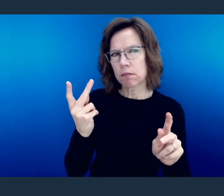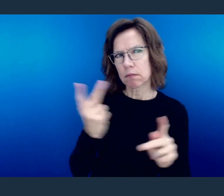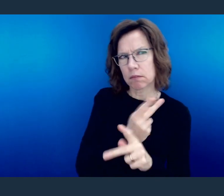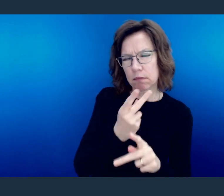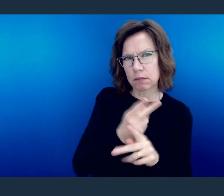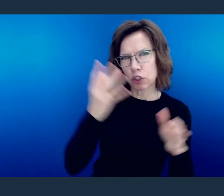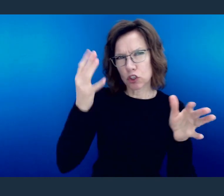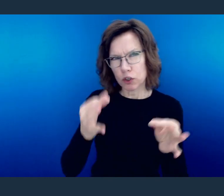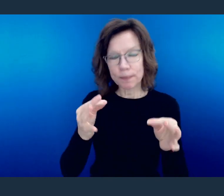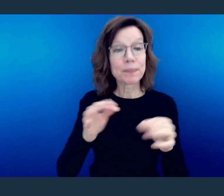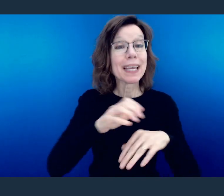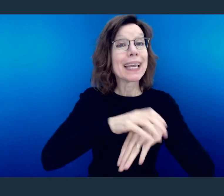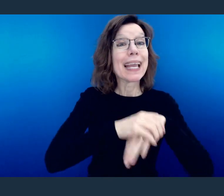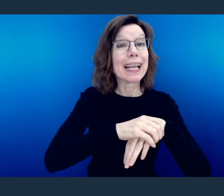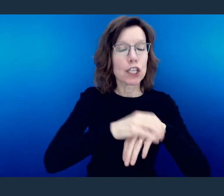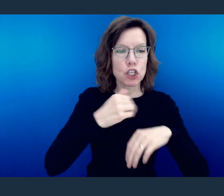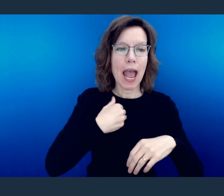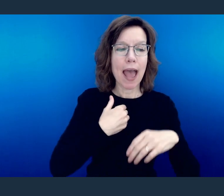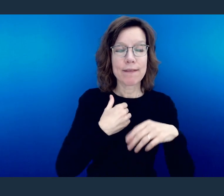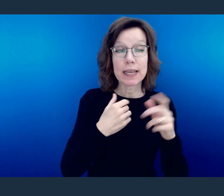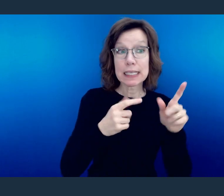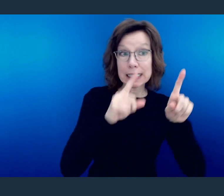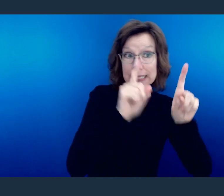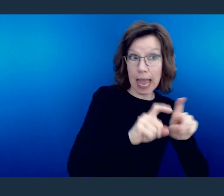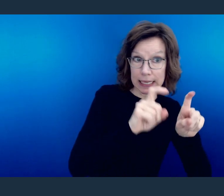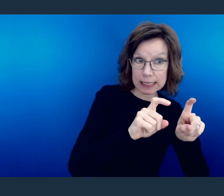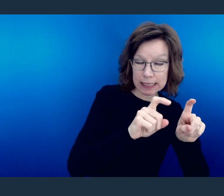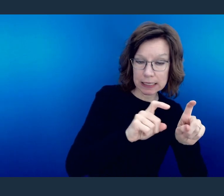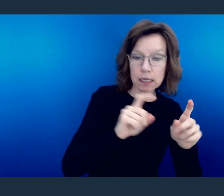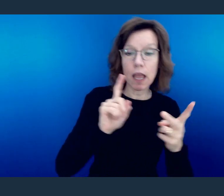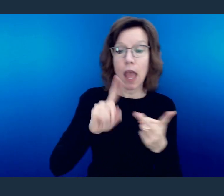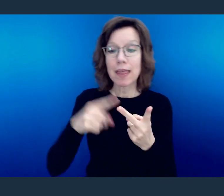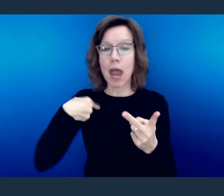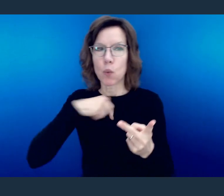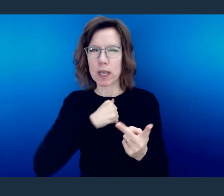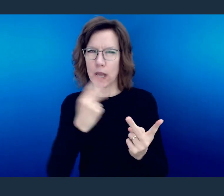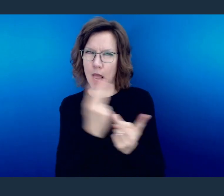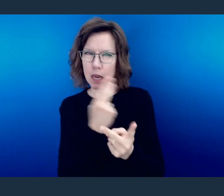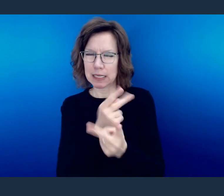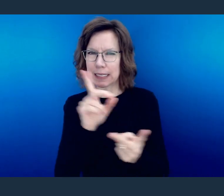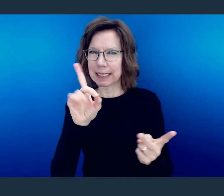It's broken up in English to give us all of those words to convey one sentiment, and that